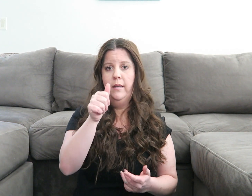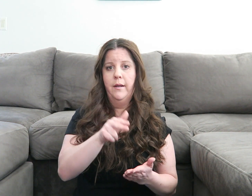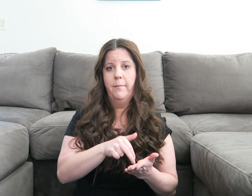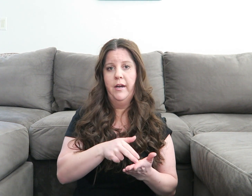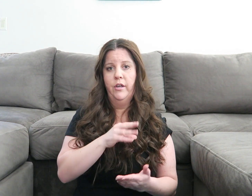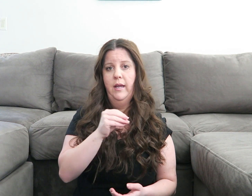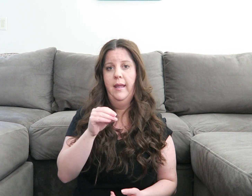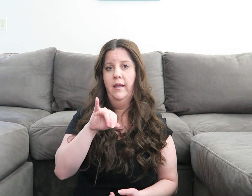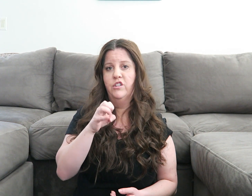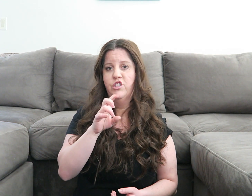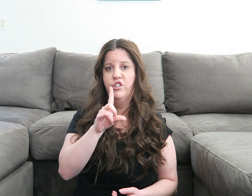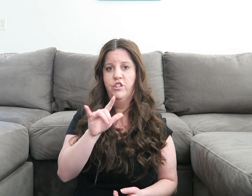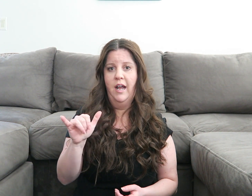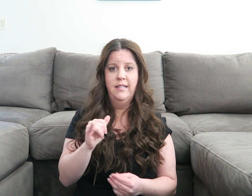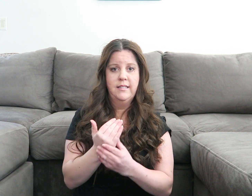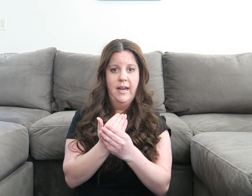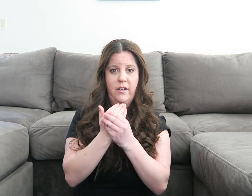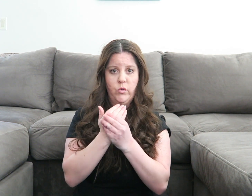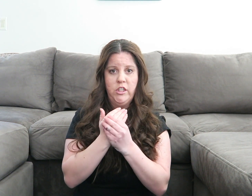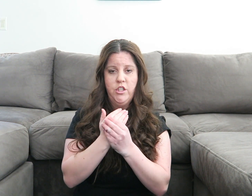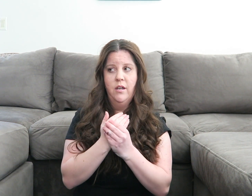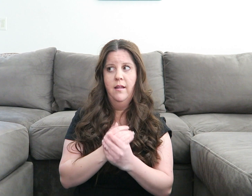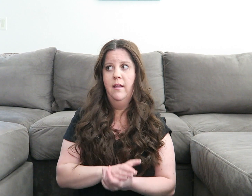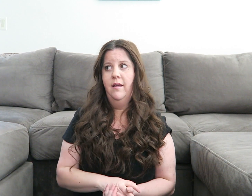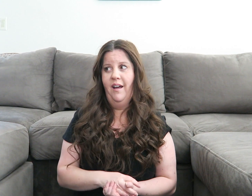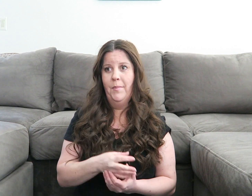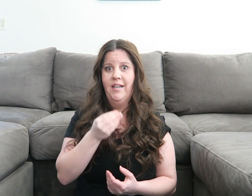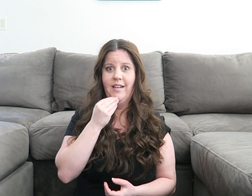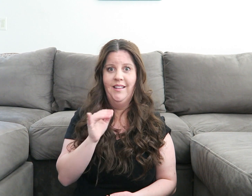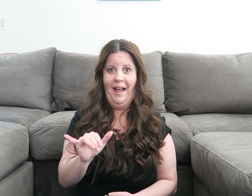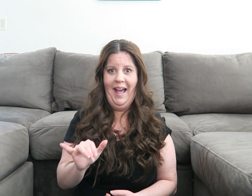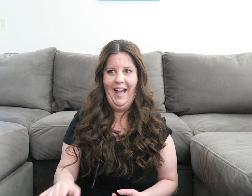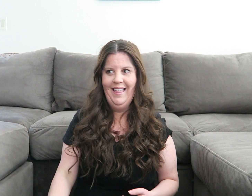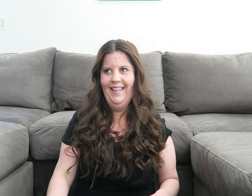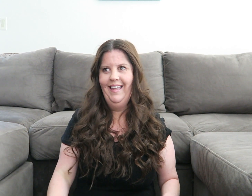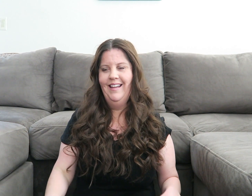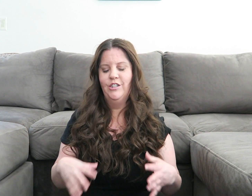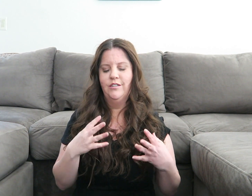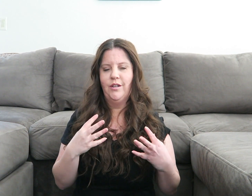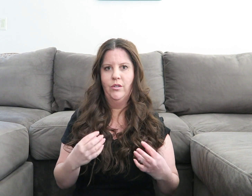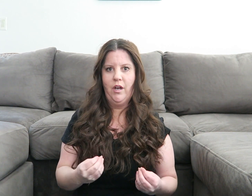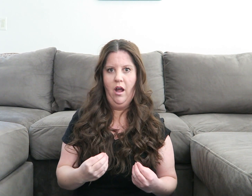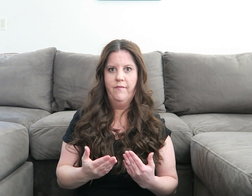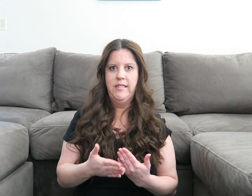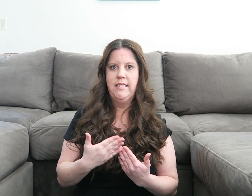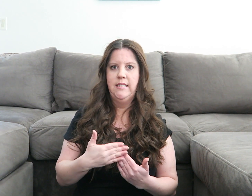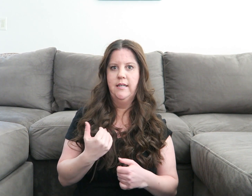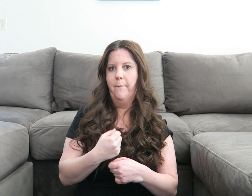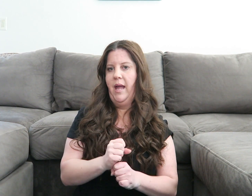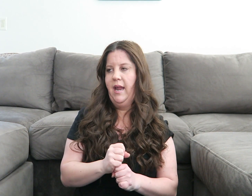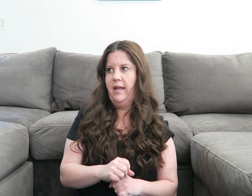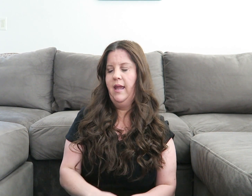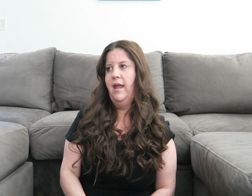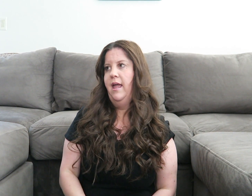Peanut butter and jelly sandwhich, I've been eaten that It's just so soft, it's easy to make